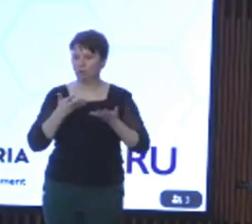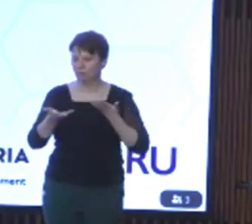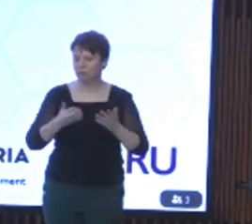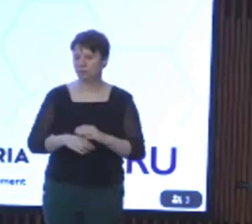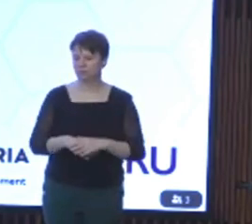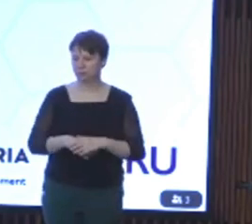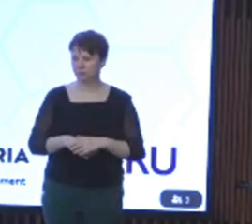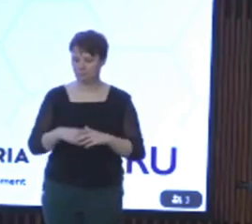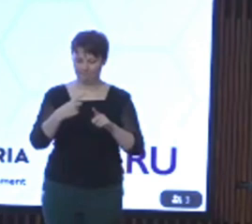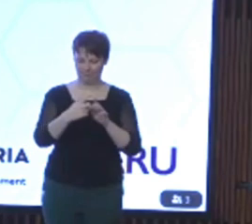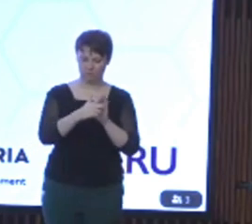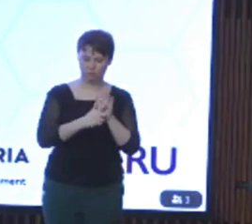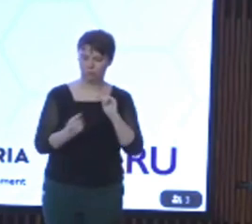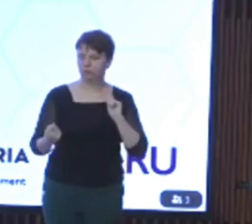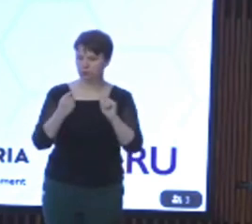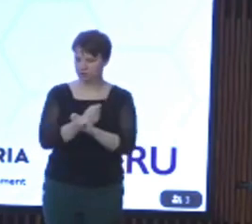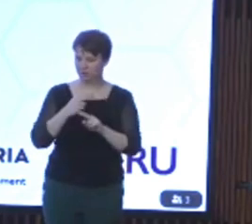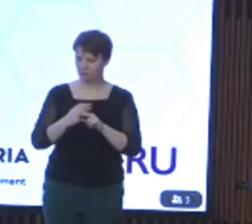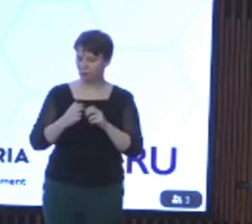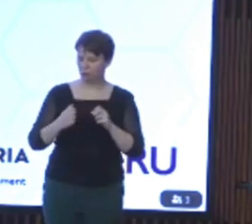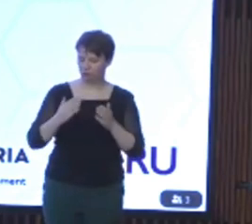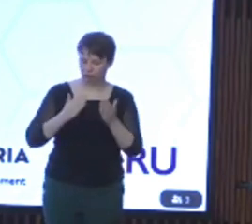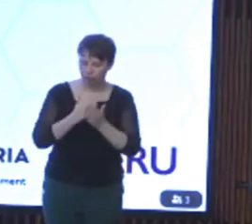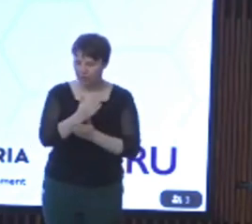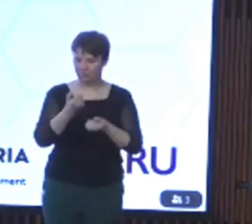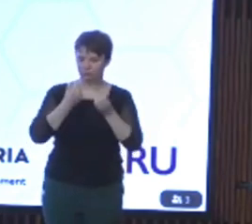reforms to strengthen the rights of protections and the safeguards for people with disability.